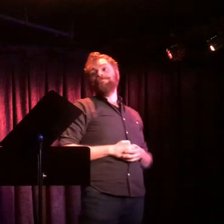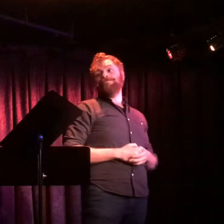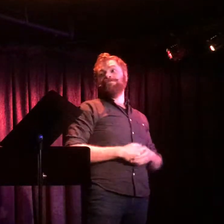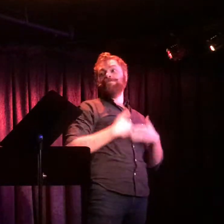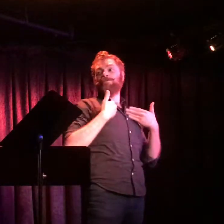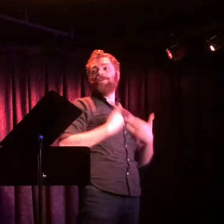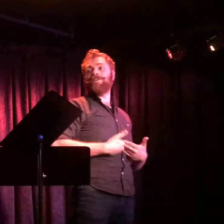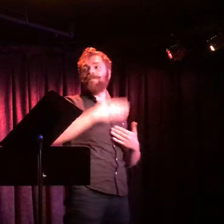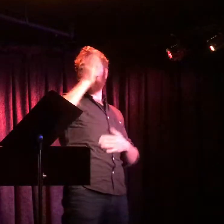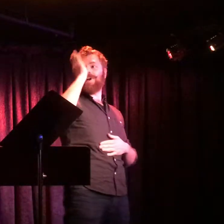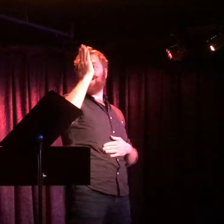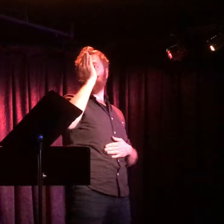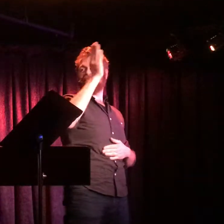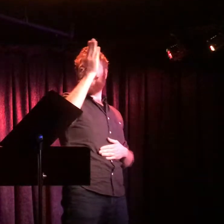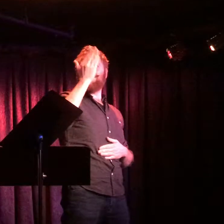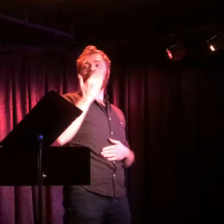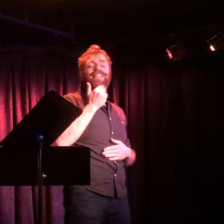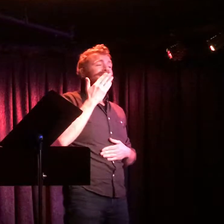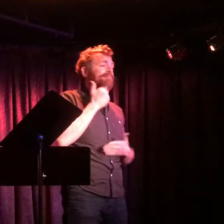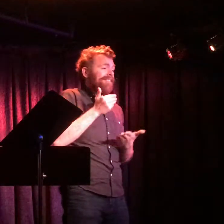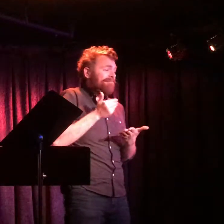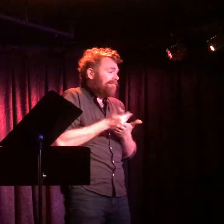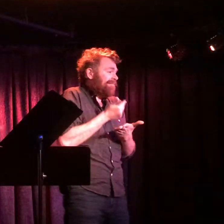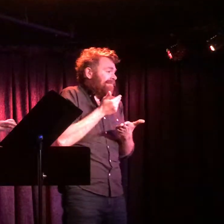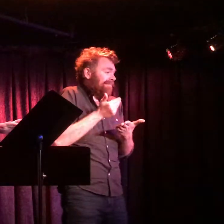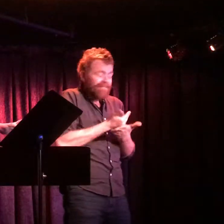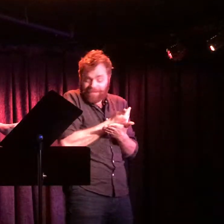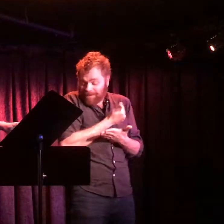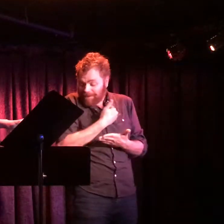Slaving at the five-and-ten,